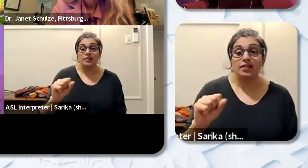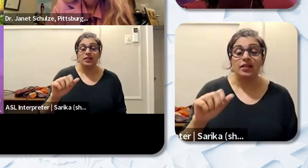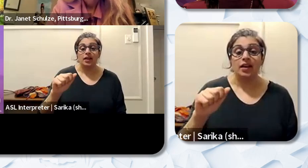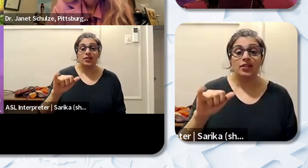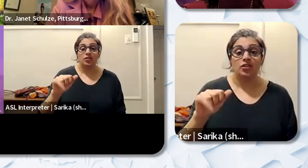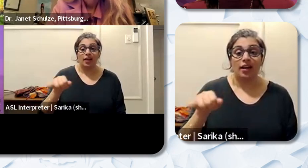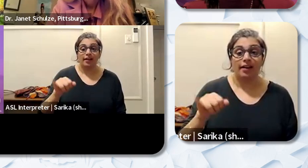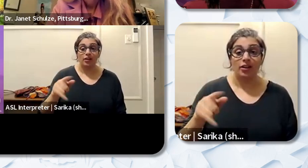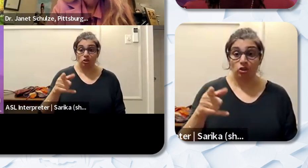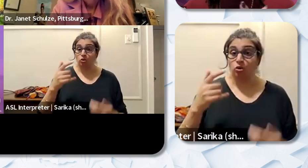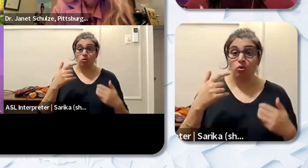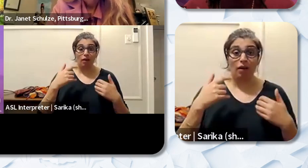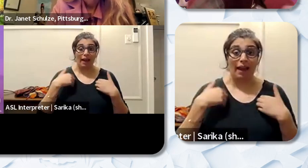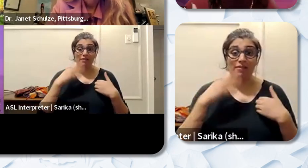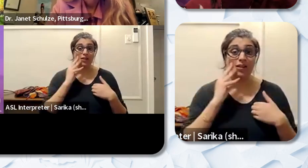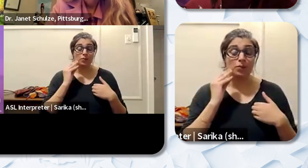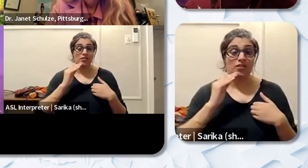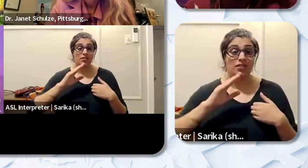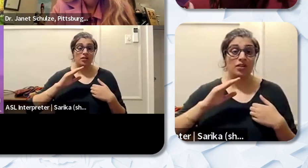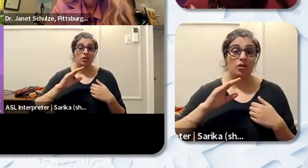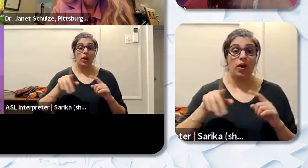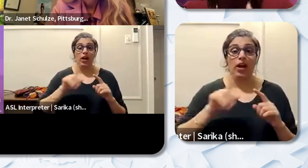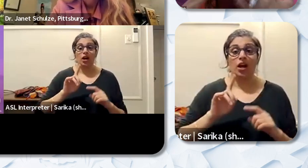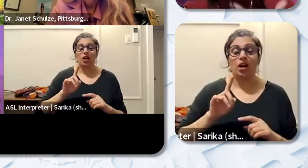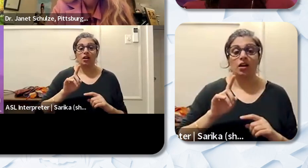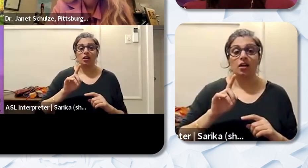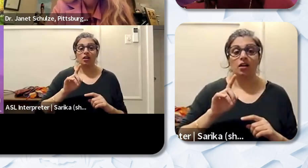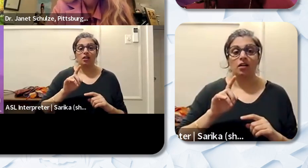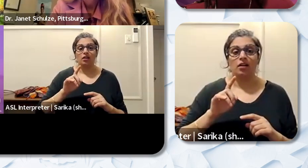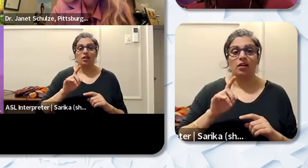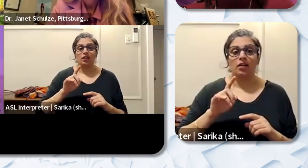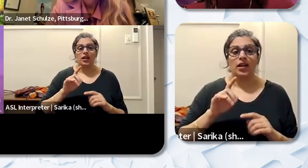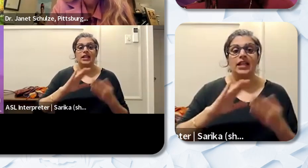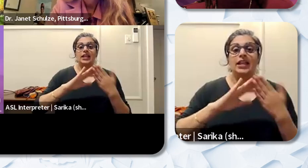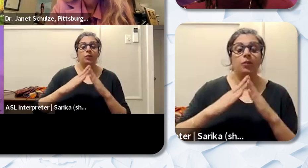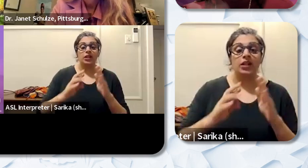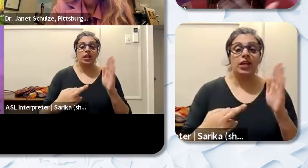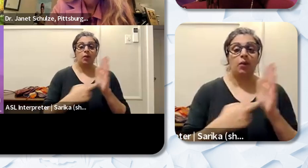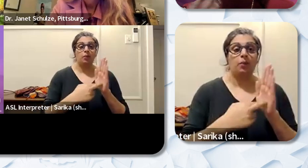that your community representation and education benefited the children were working with? And if